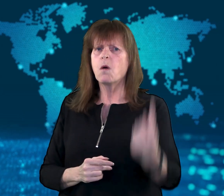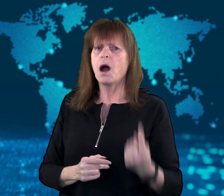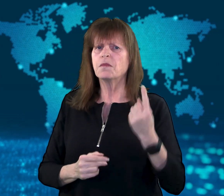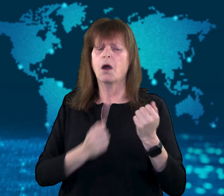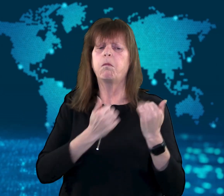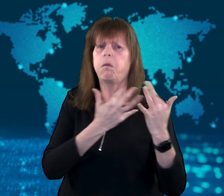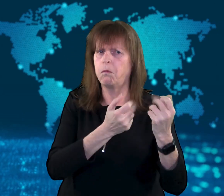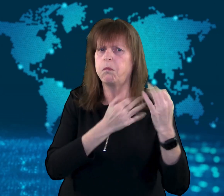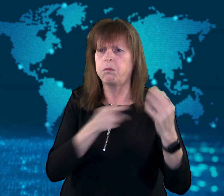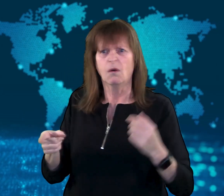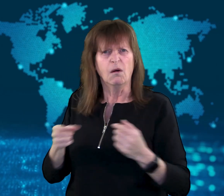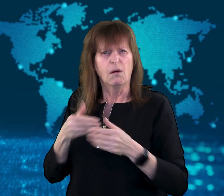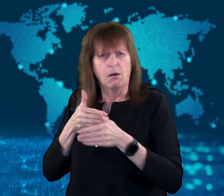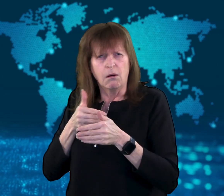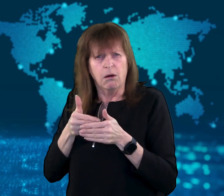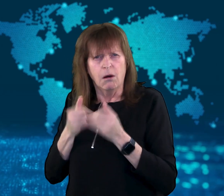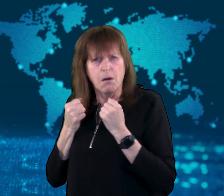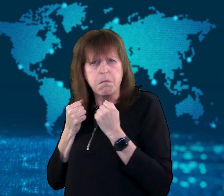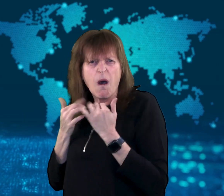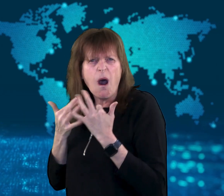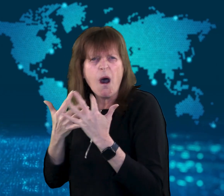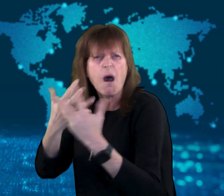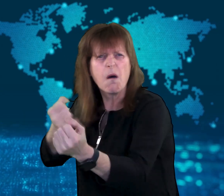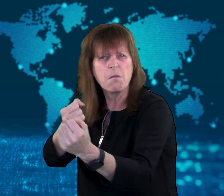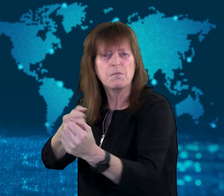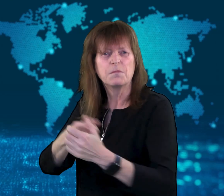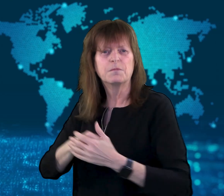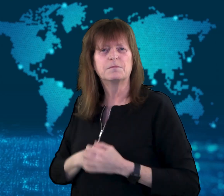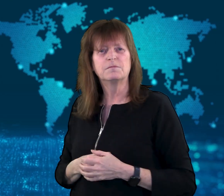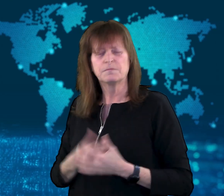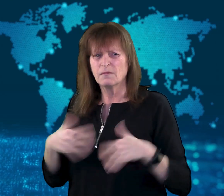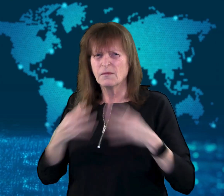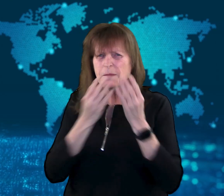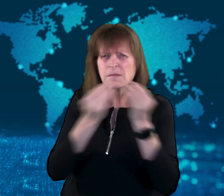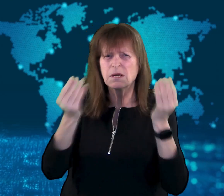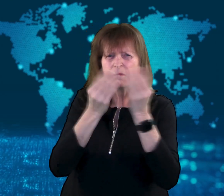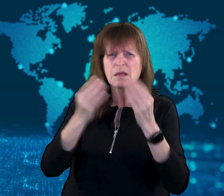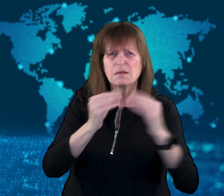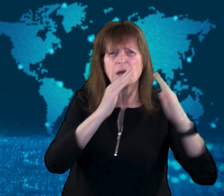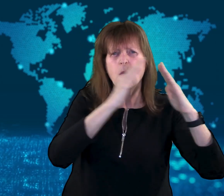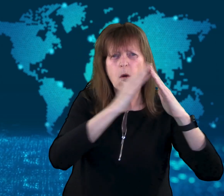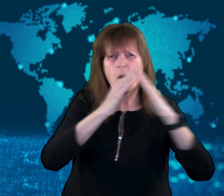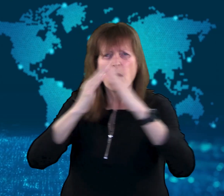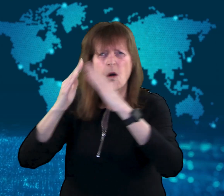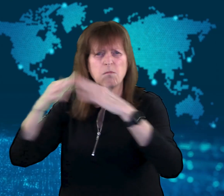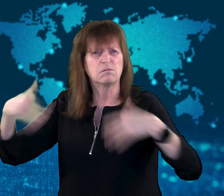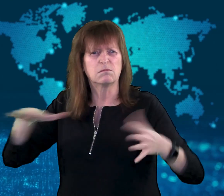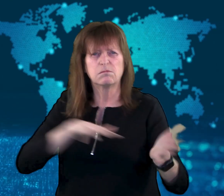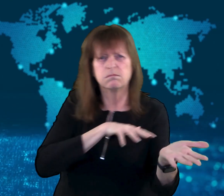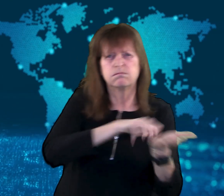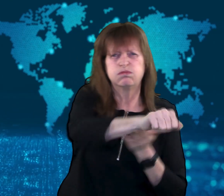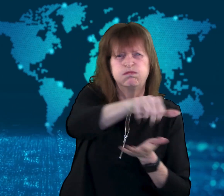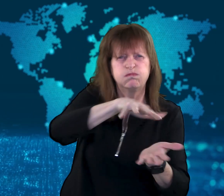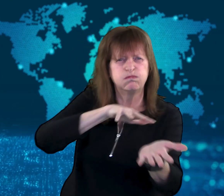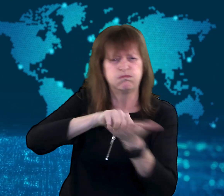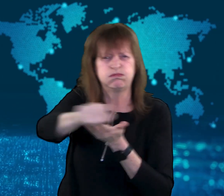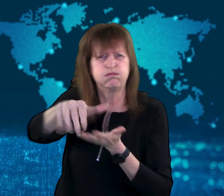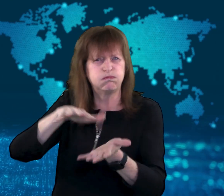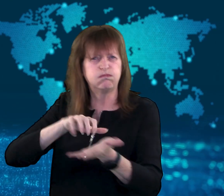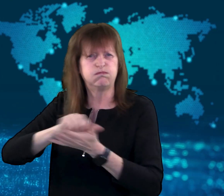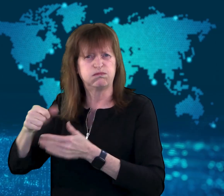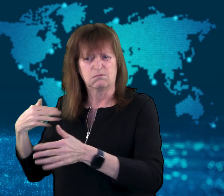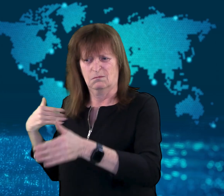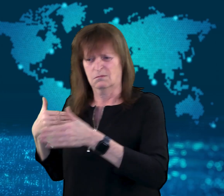Hundreds of homes have been destroyed since last week.